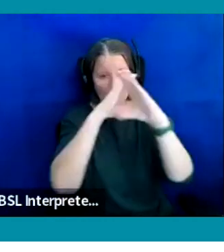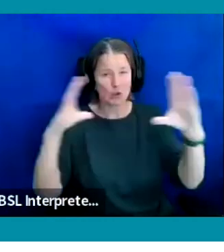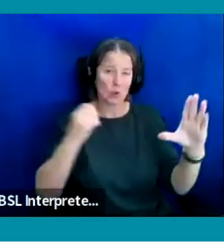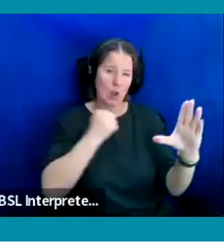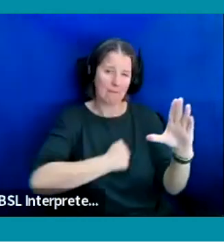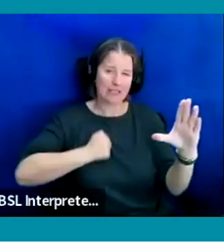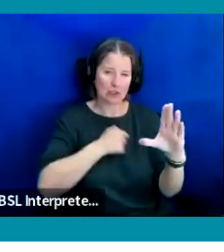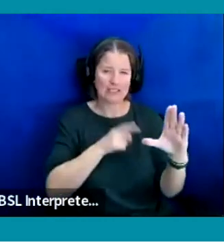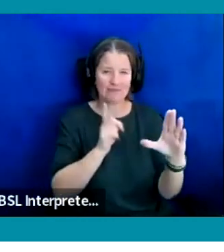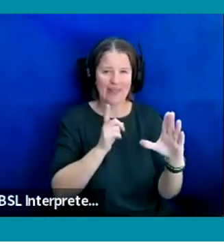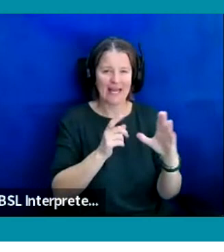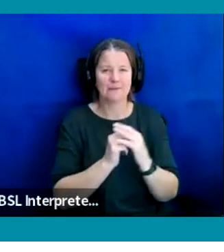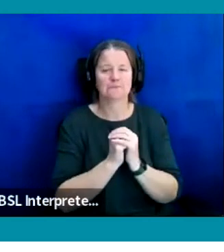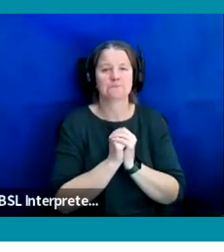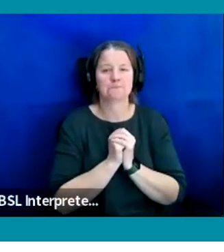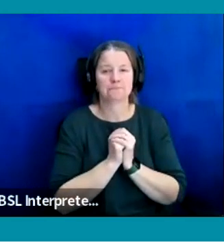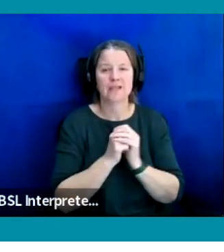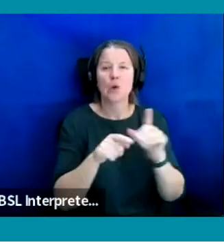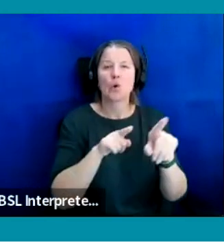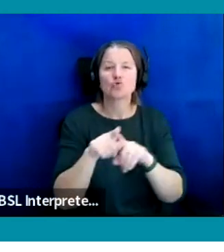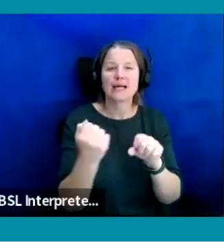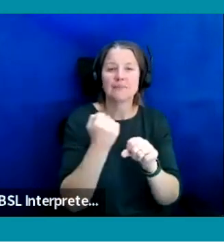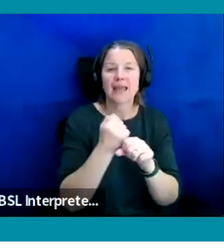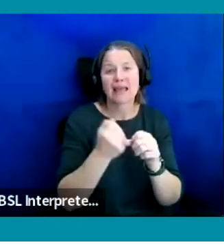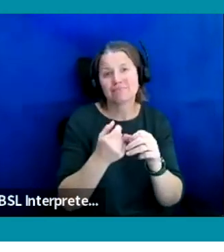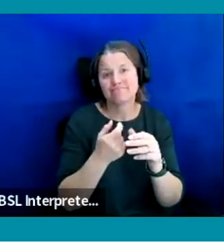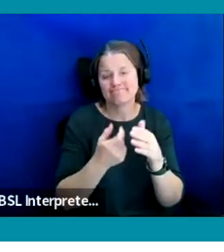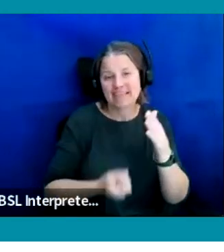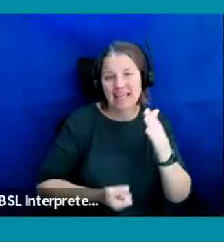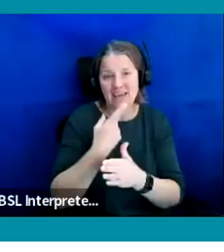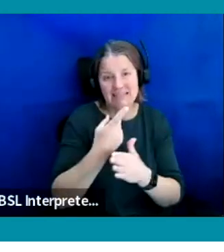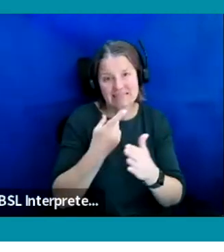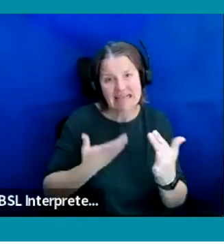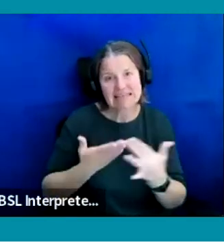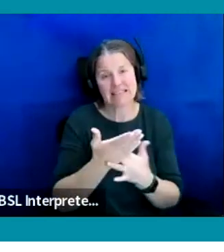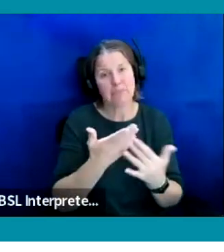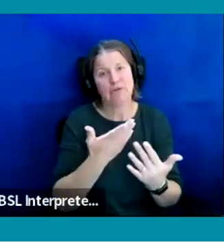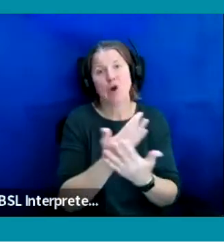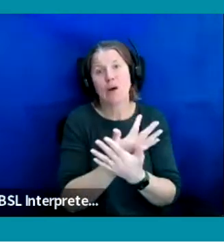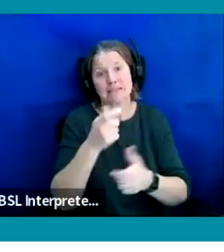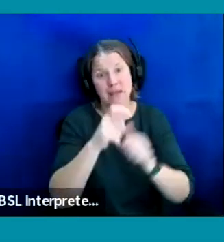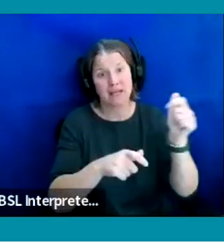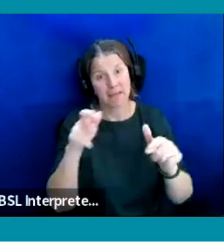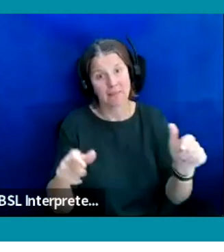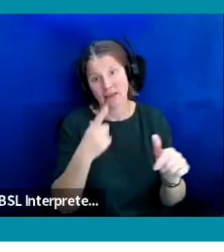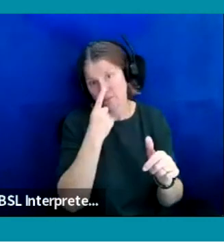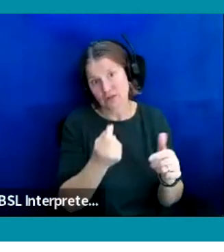We try to make these events accessible for as many people as possible and we make our